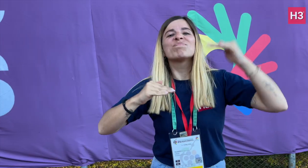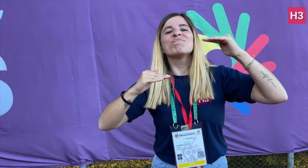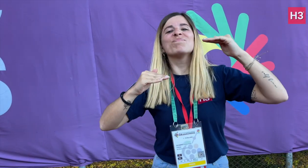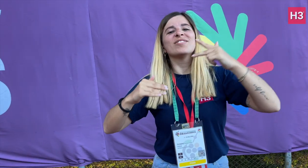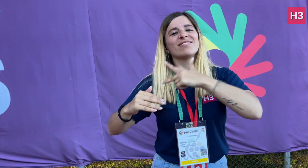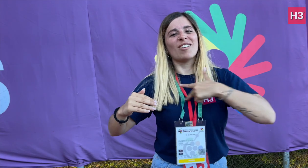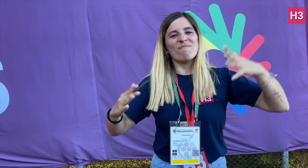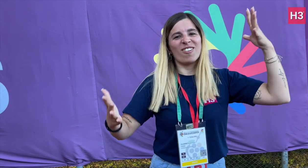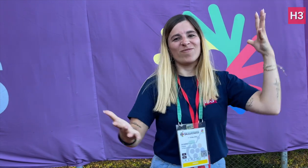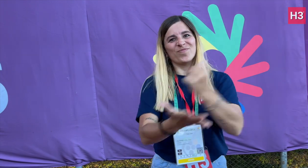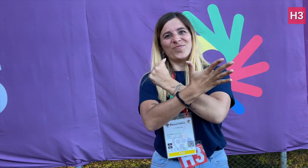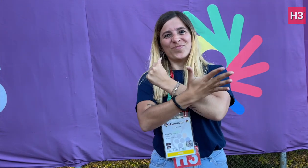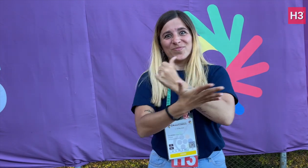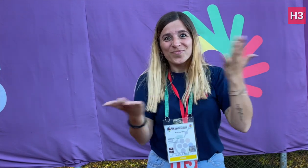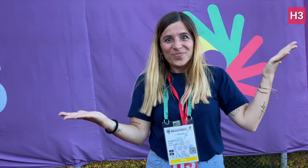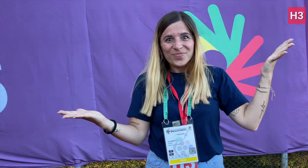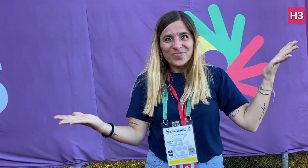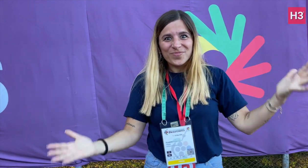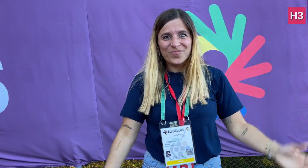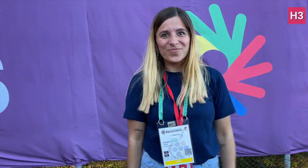Turkey was eventually narrowed pipped by Denmark.